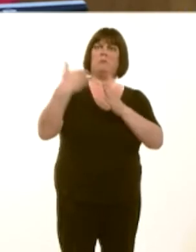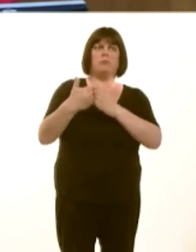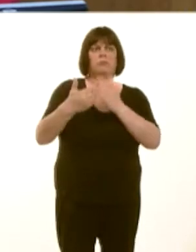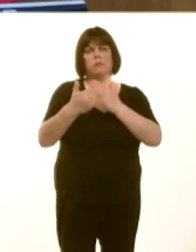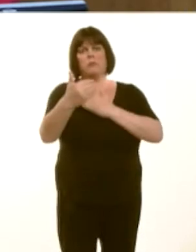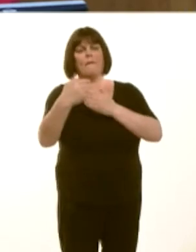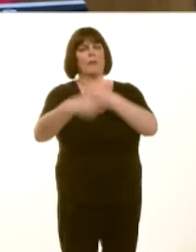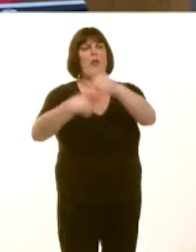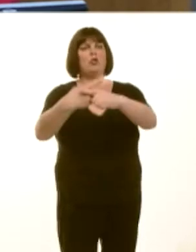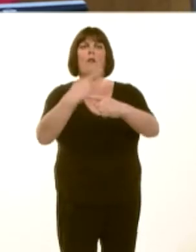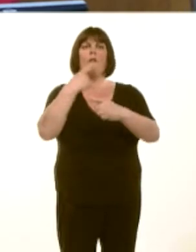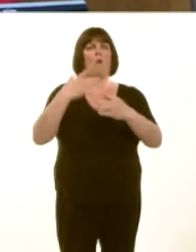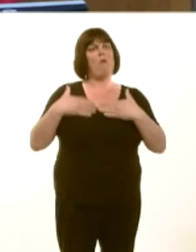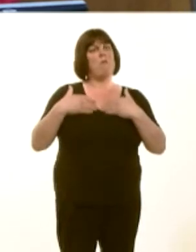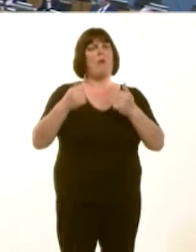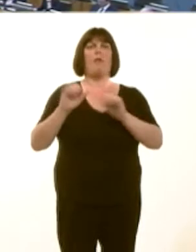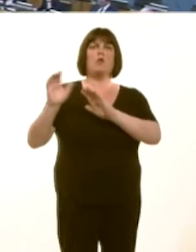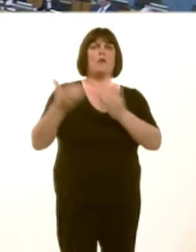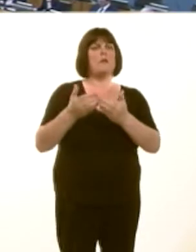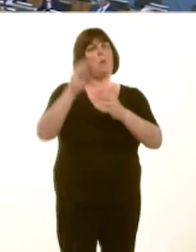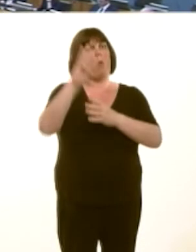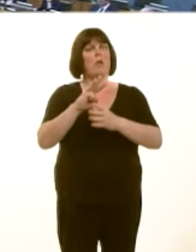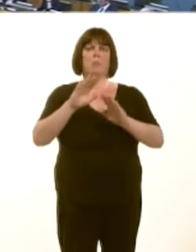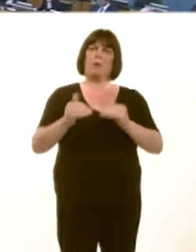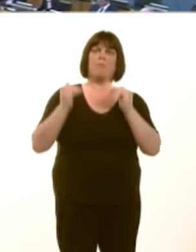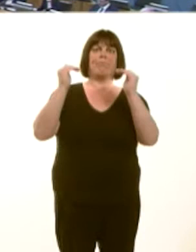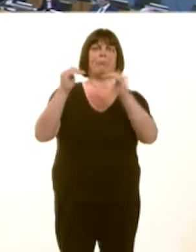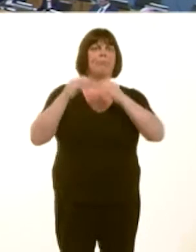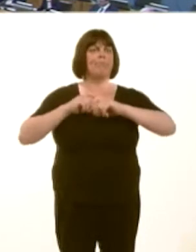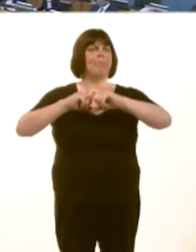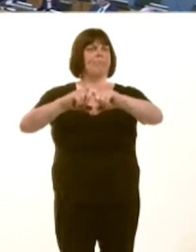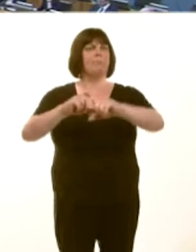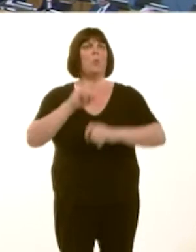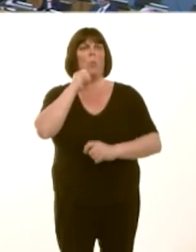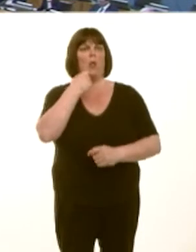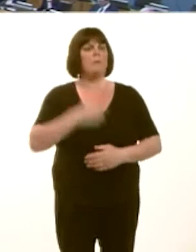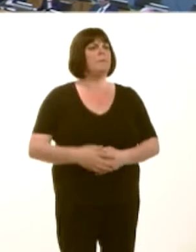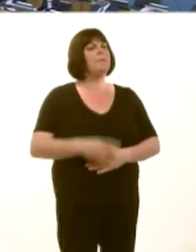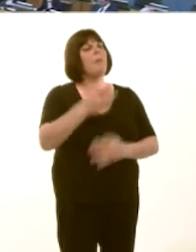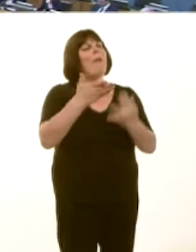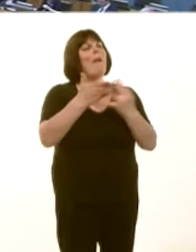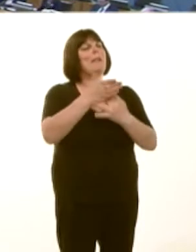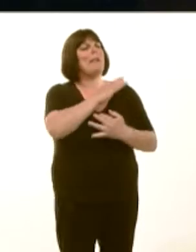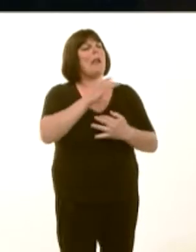high-quality, sustainable services. Nick Ramsay: What steps are you taking to improve access to cancer treatments in Wales?